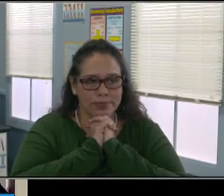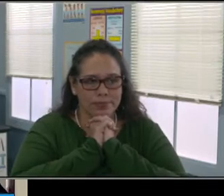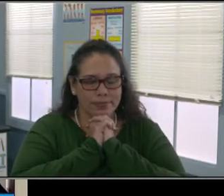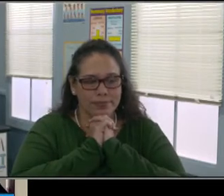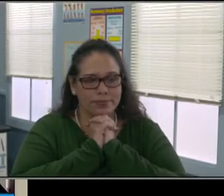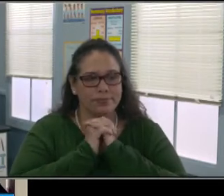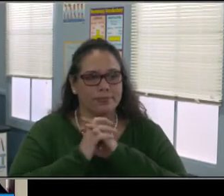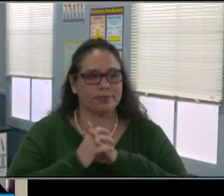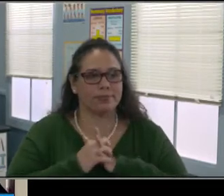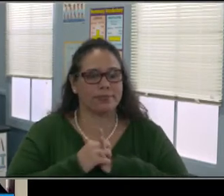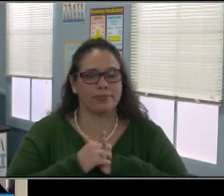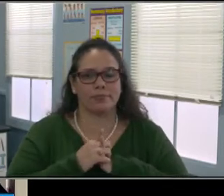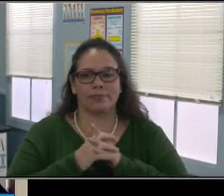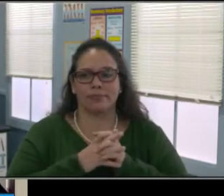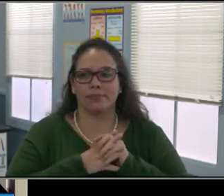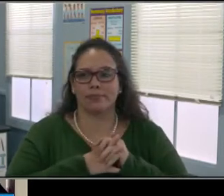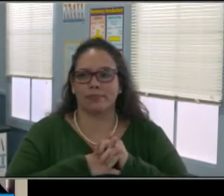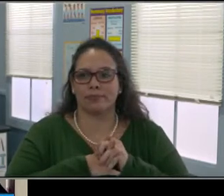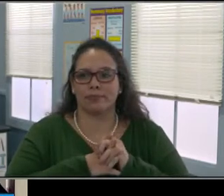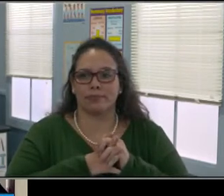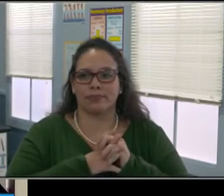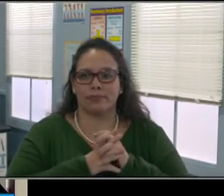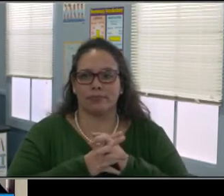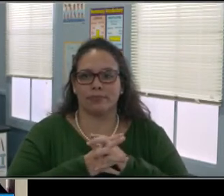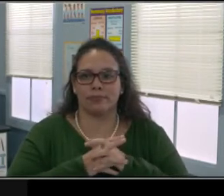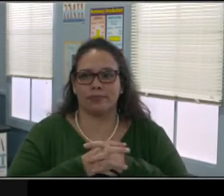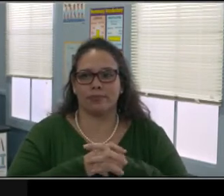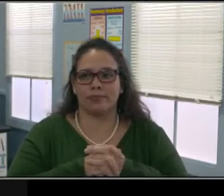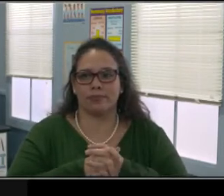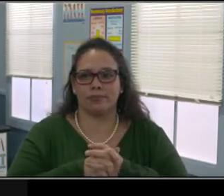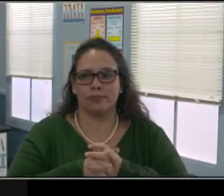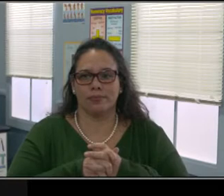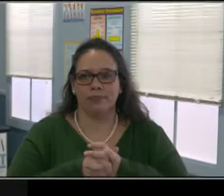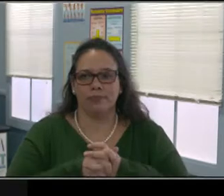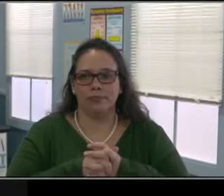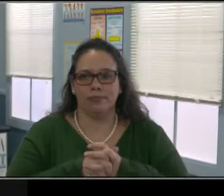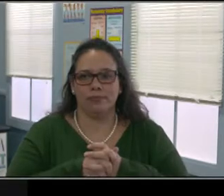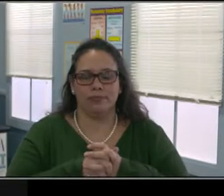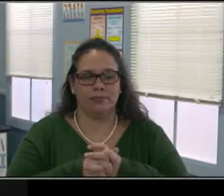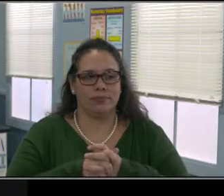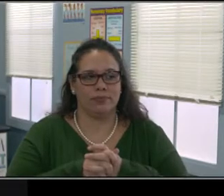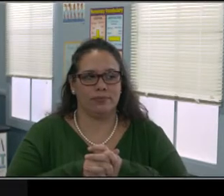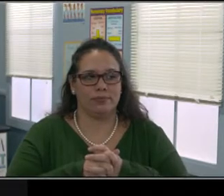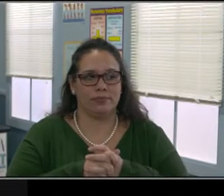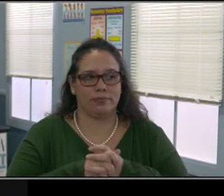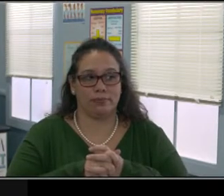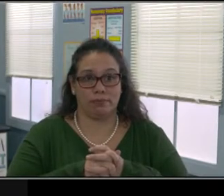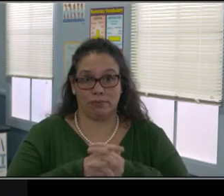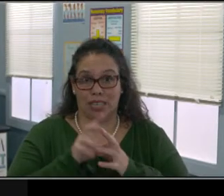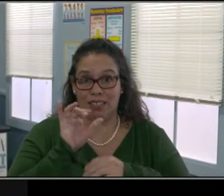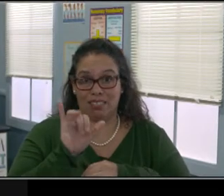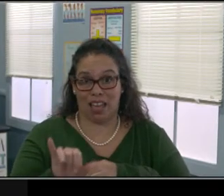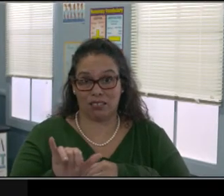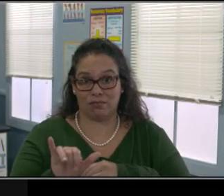When you see those challenges don't pay quite as much attention to them. Try your best to get back to the positive.